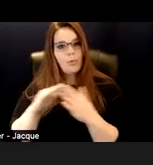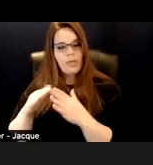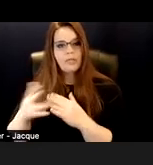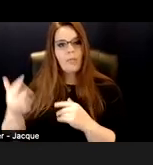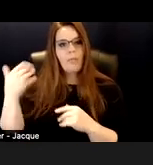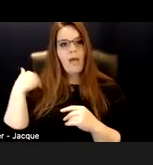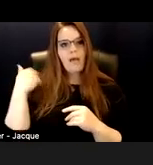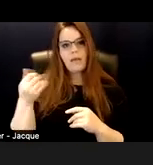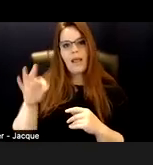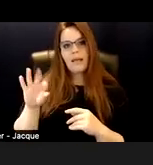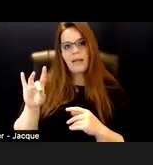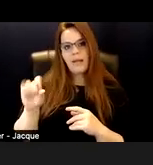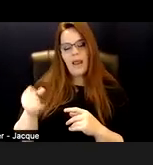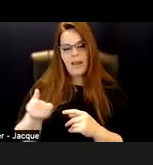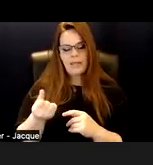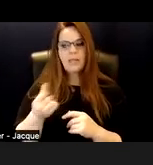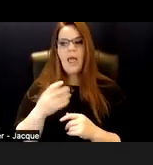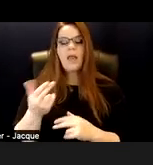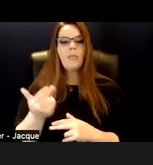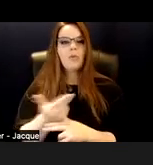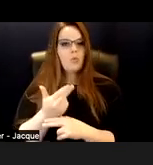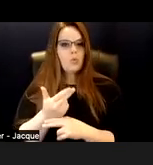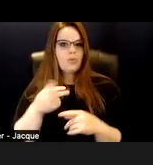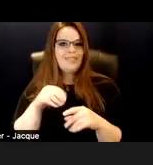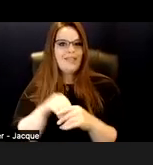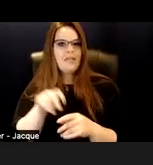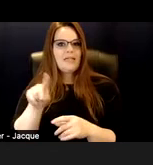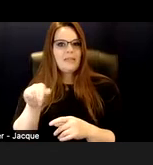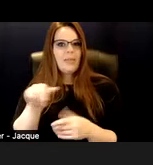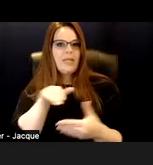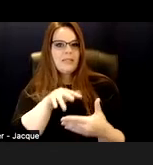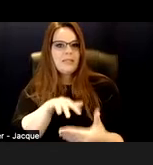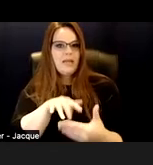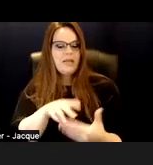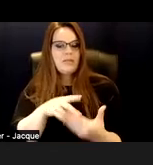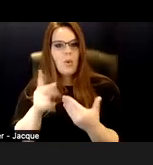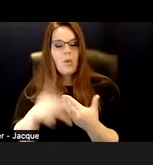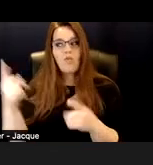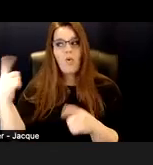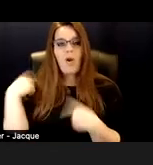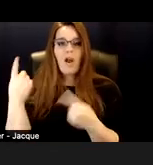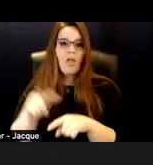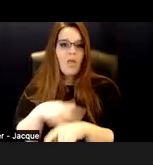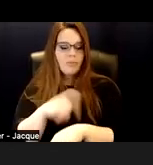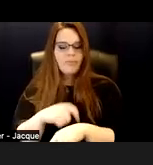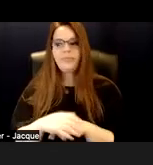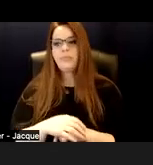originally and have been used in disability studies programs for a long time. To start out with the moral model,